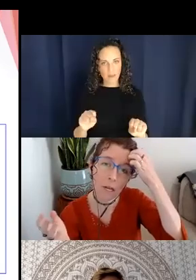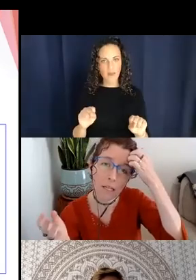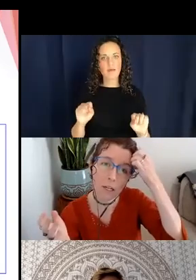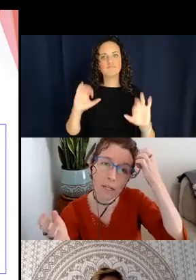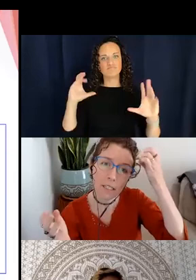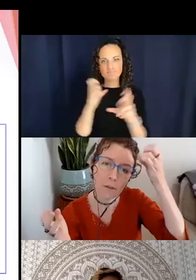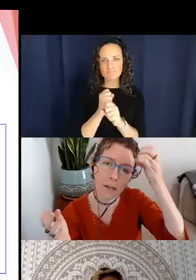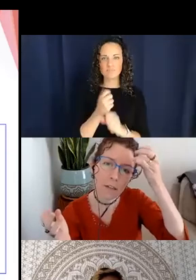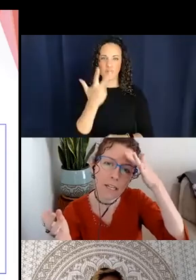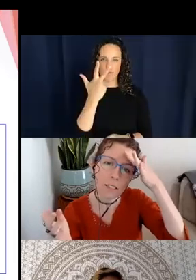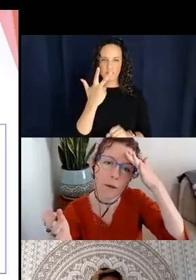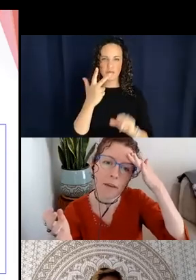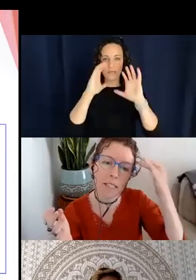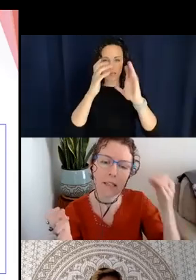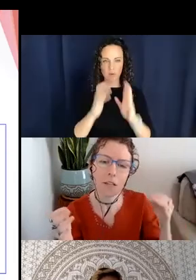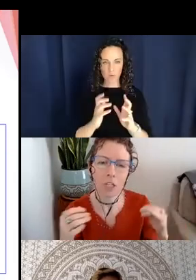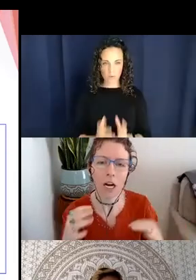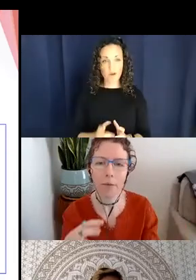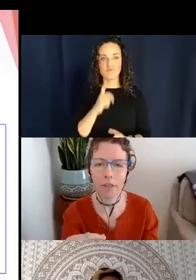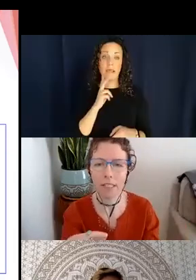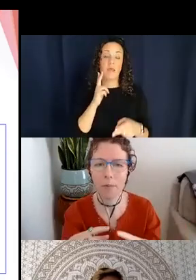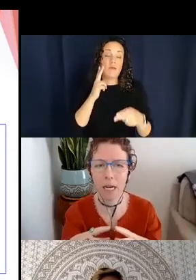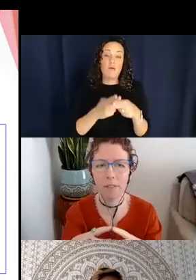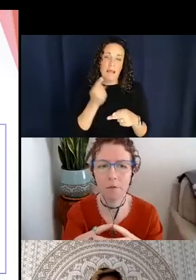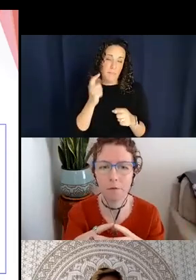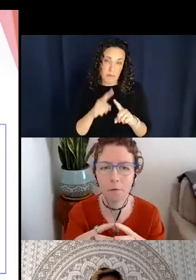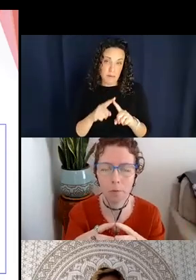a little bit different things but basically they're talking about the same types of forms